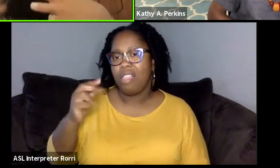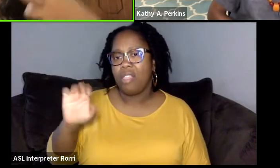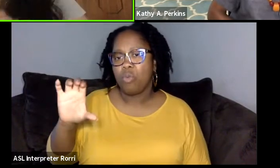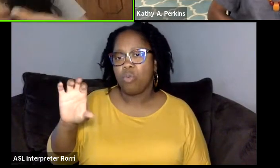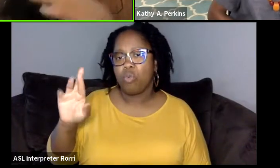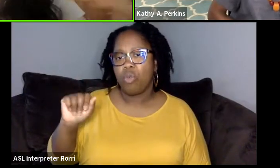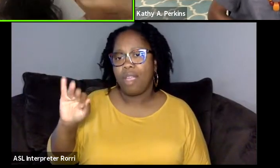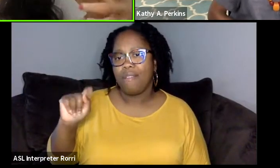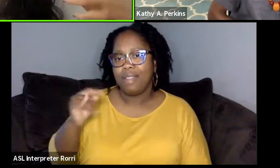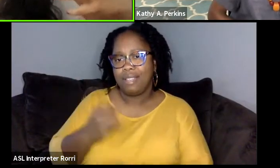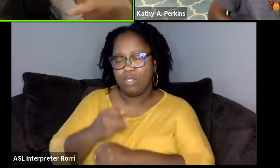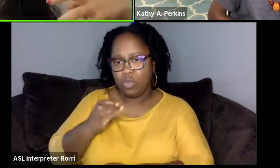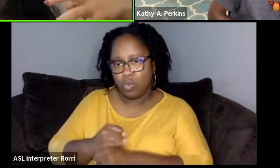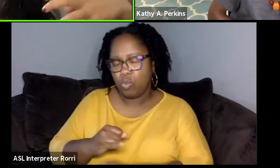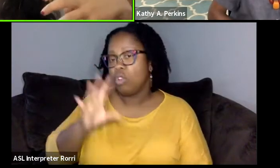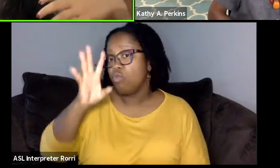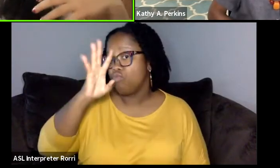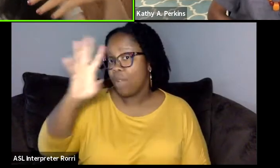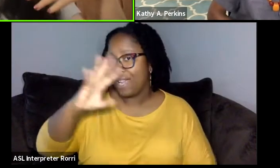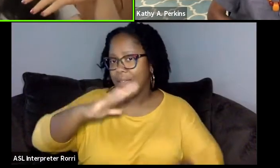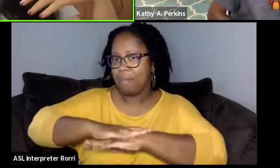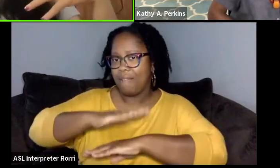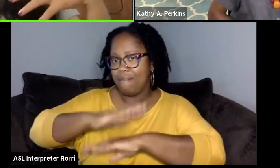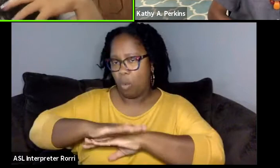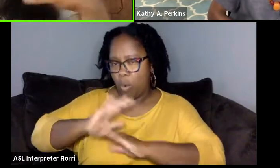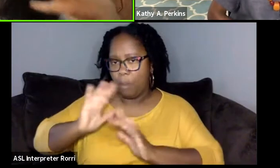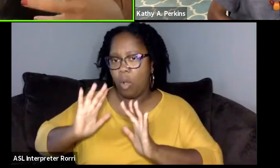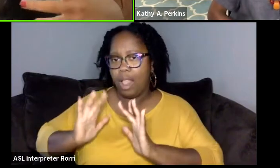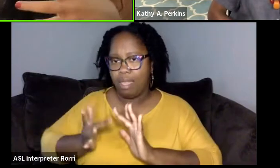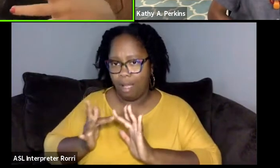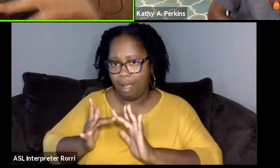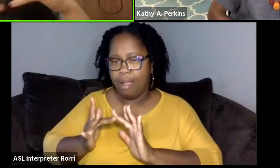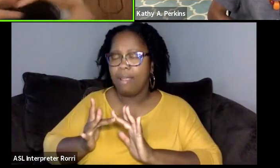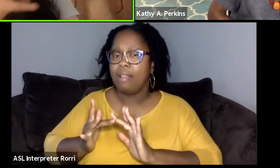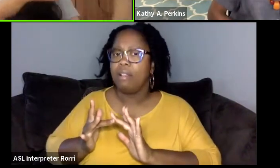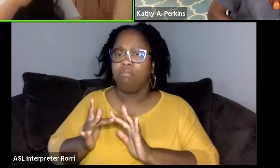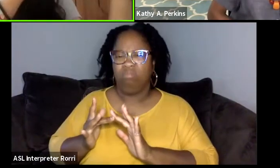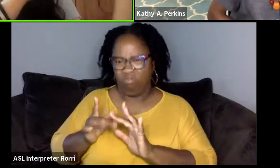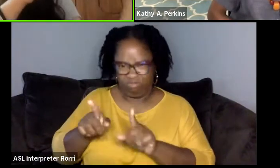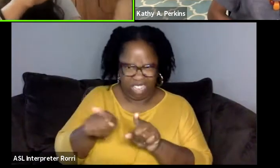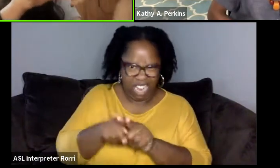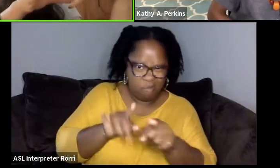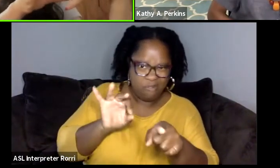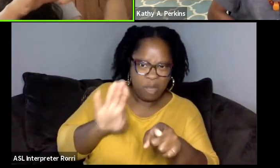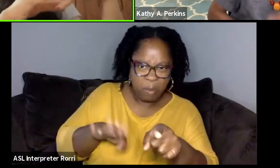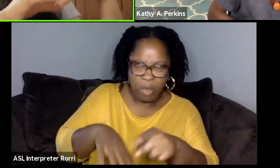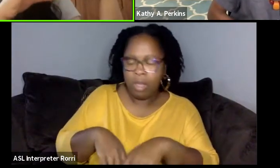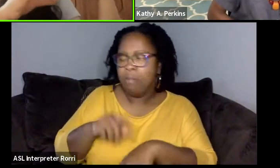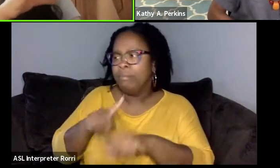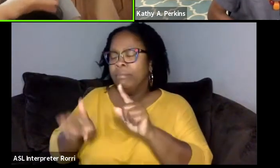was creating this platform online, similar to your Facebook group but she sort of created it on her own website